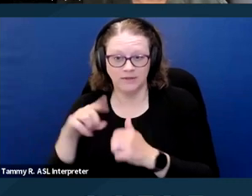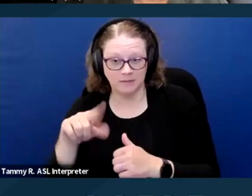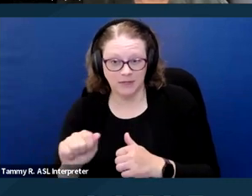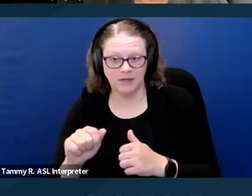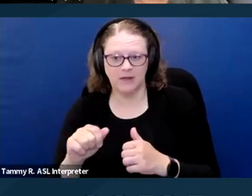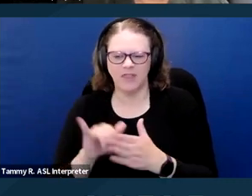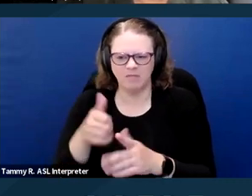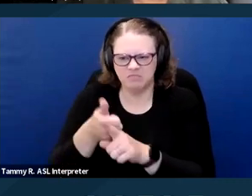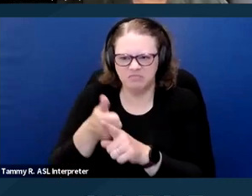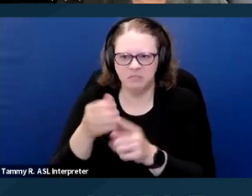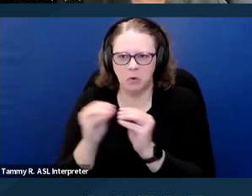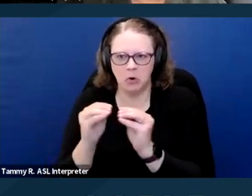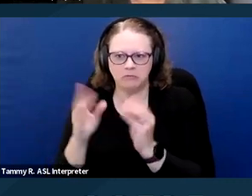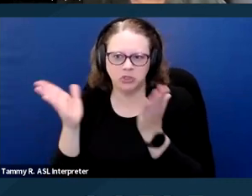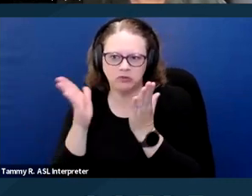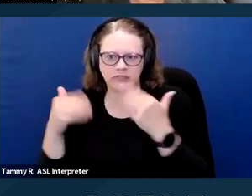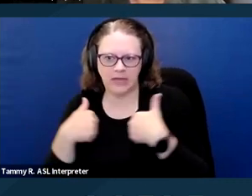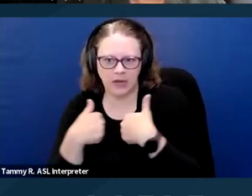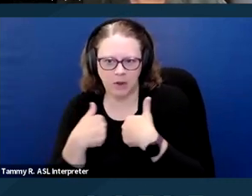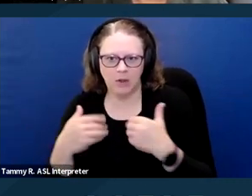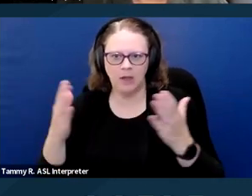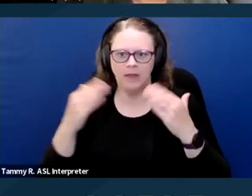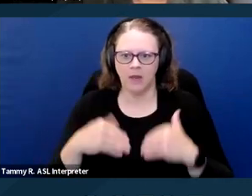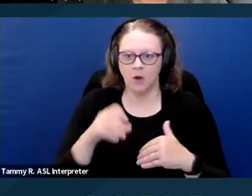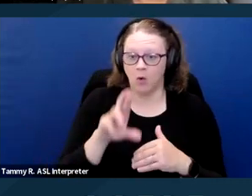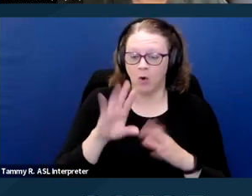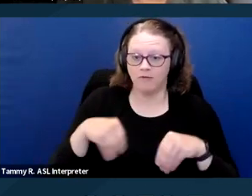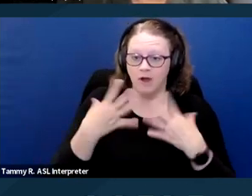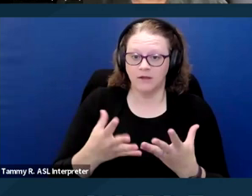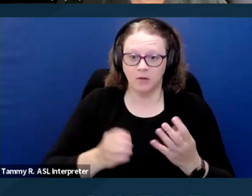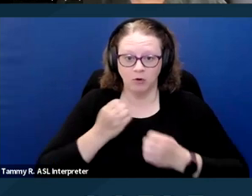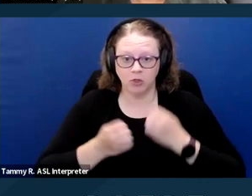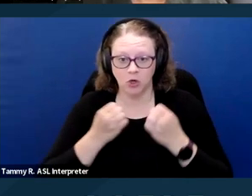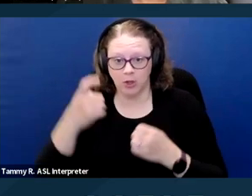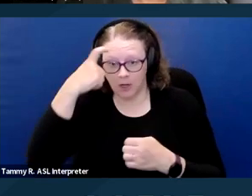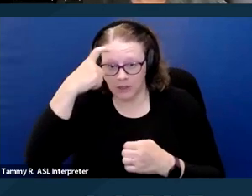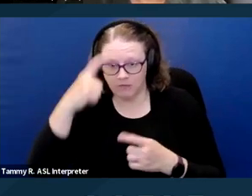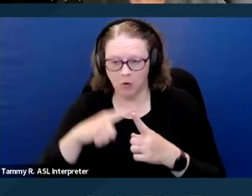or provides emotional, cognitive or similar support that alleviates one or more identified symptoms